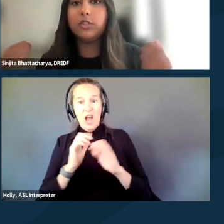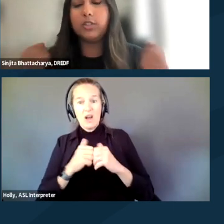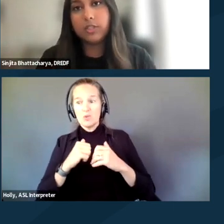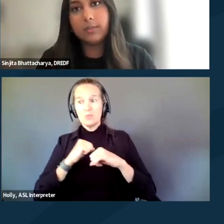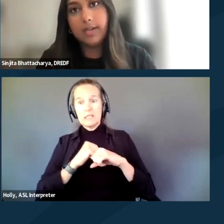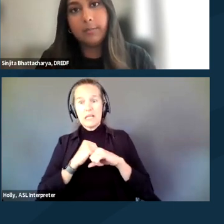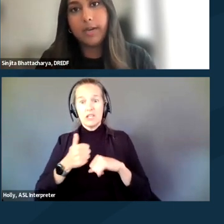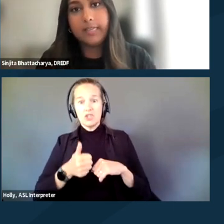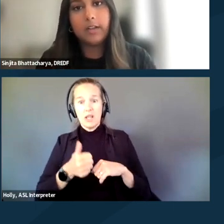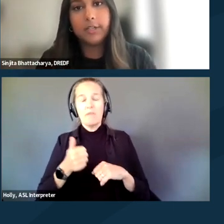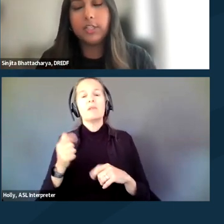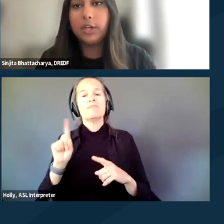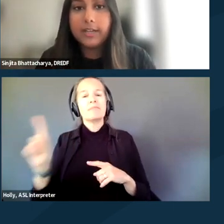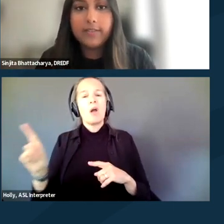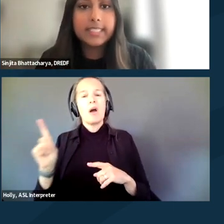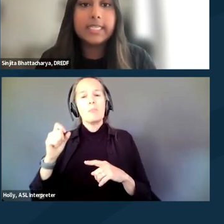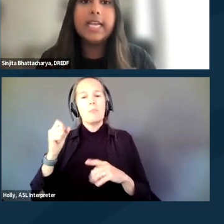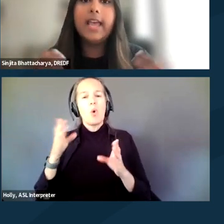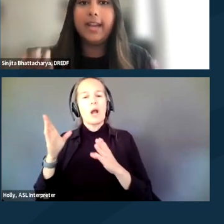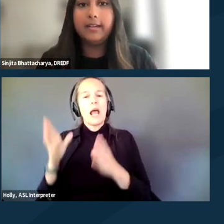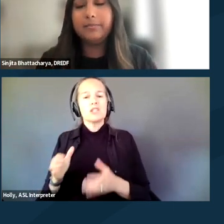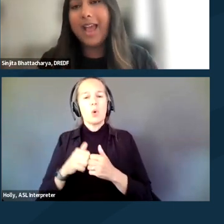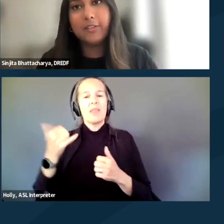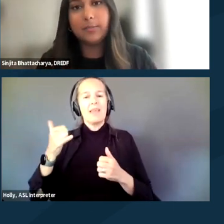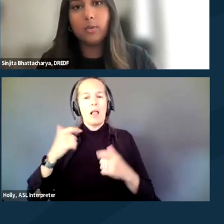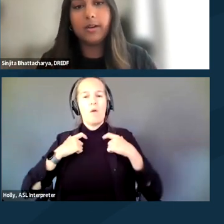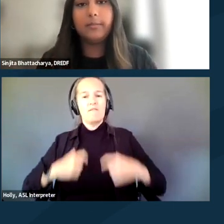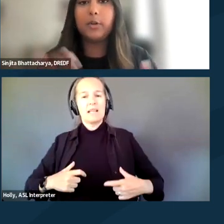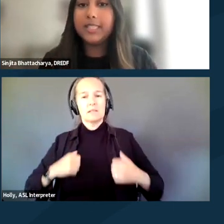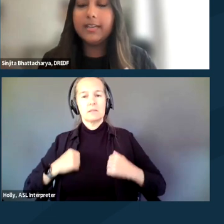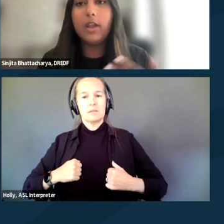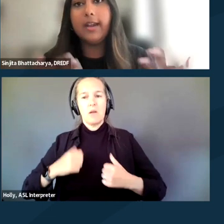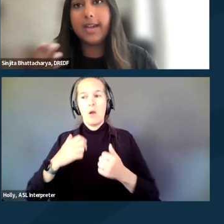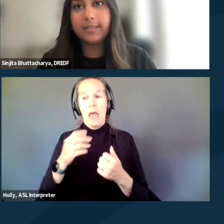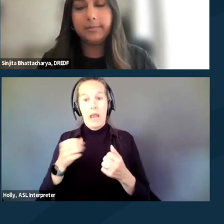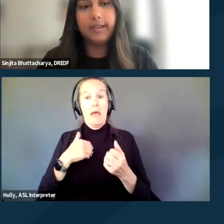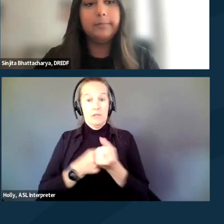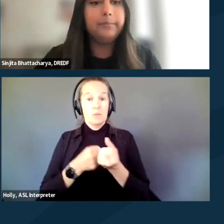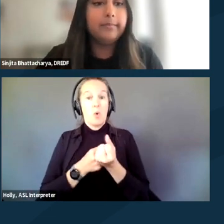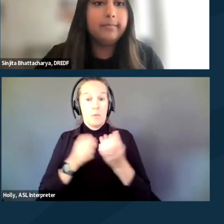which is usually someone in a brightly colored security vest and have a support person and an exit plan.